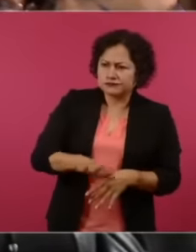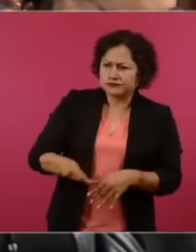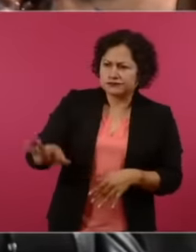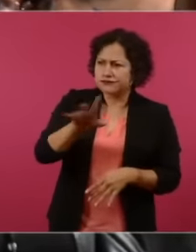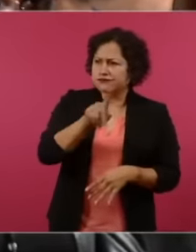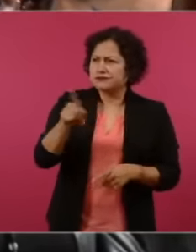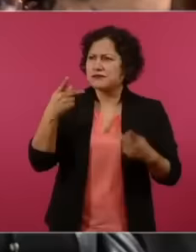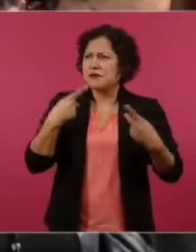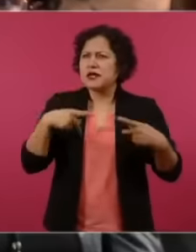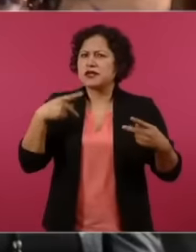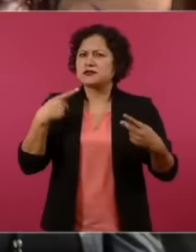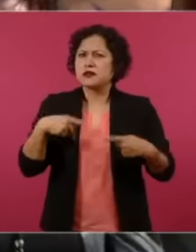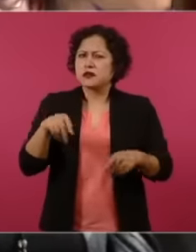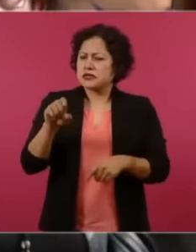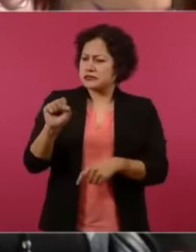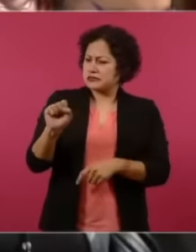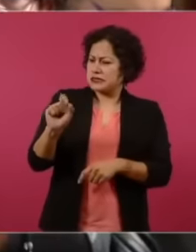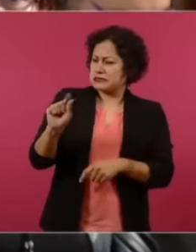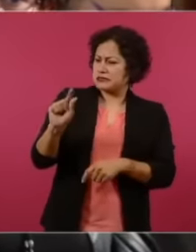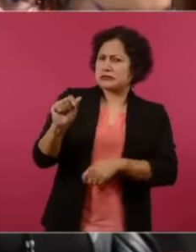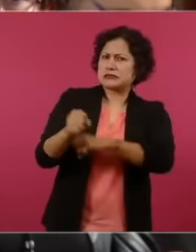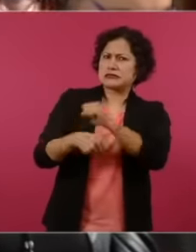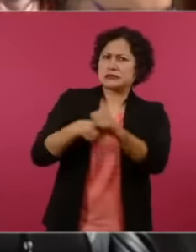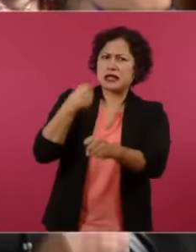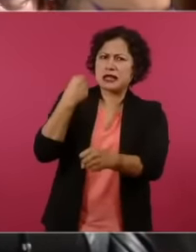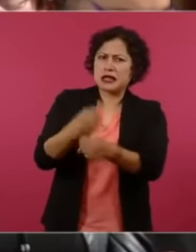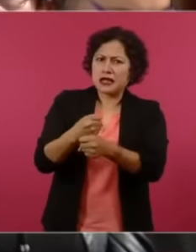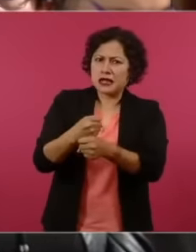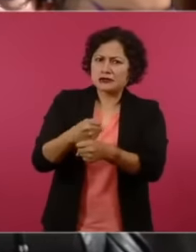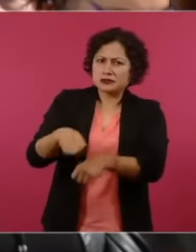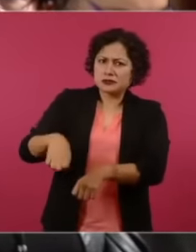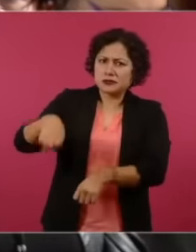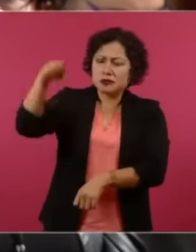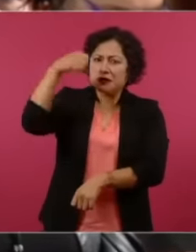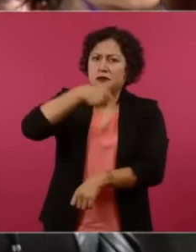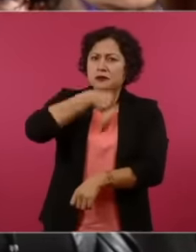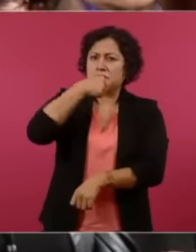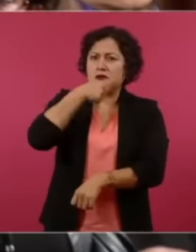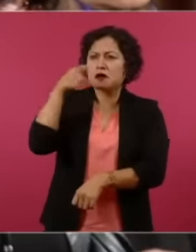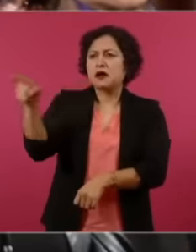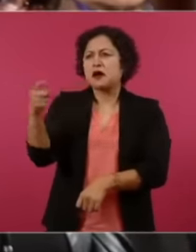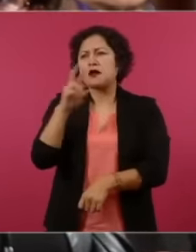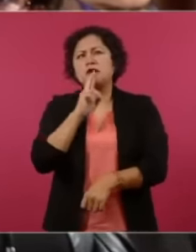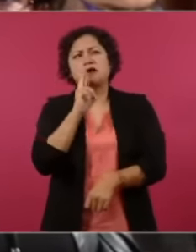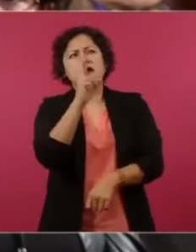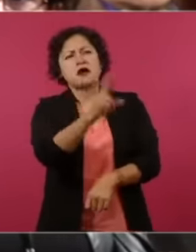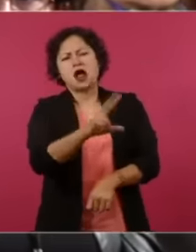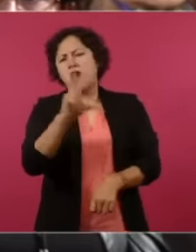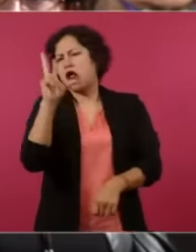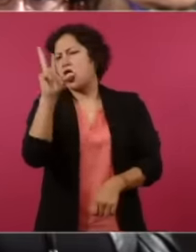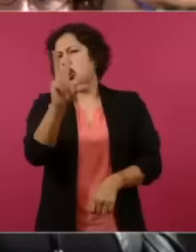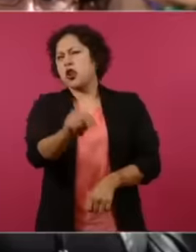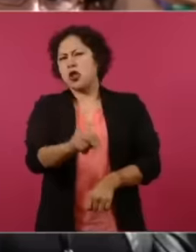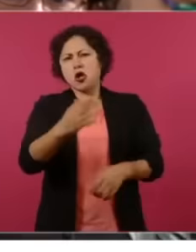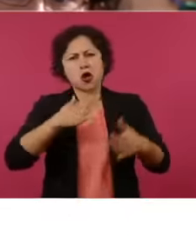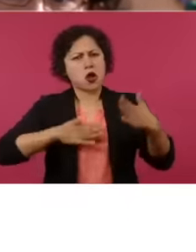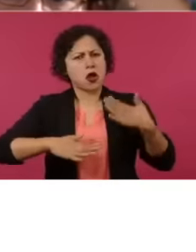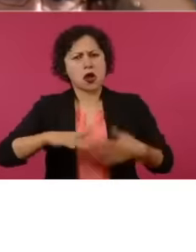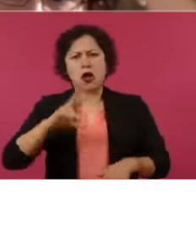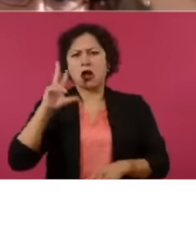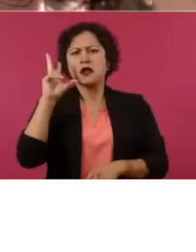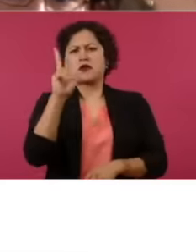we haven't tired but they didn't care about the gray-haired man because they have How many years have those